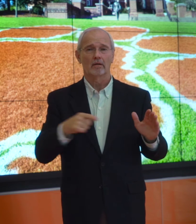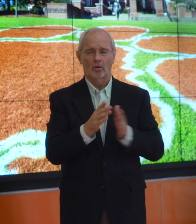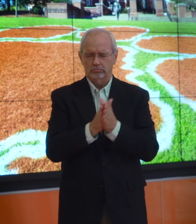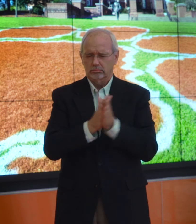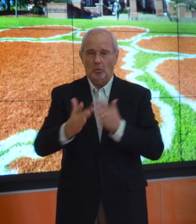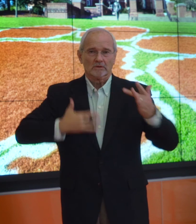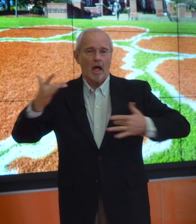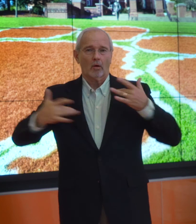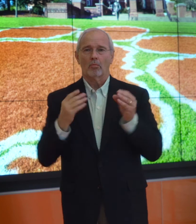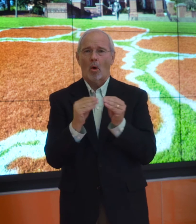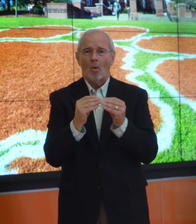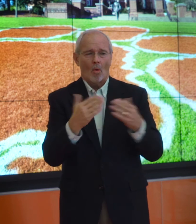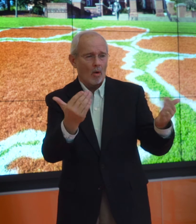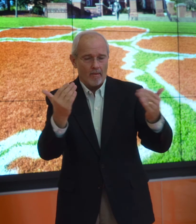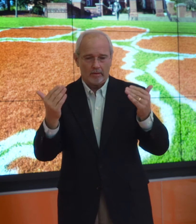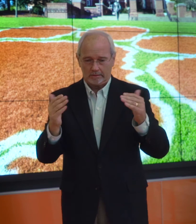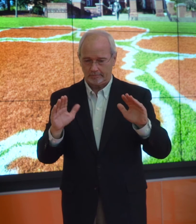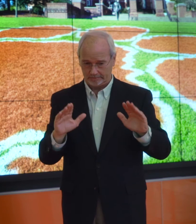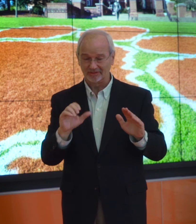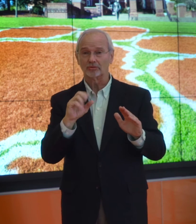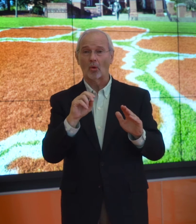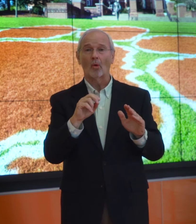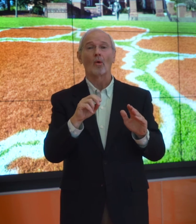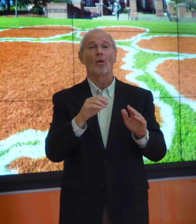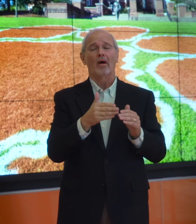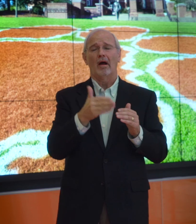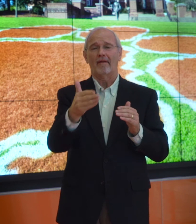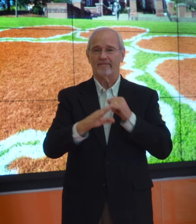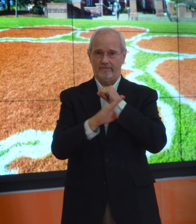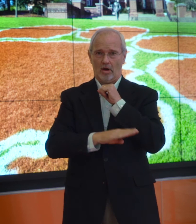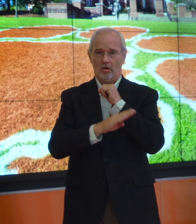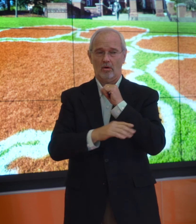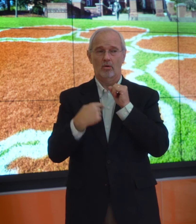When it was over, there was a lot of enthusiasm and students